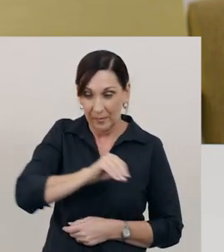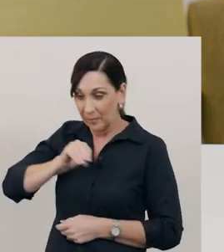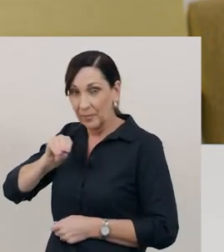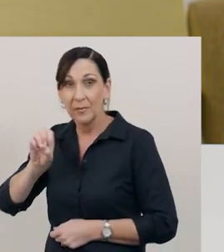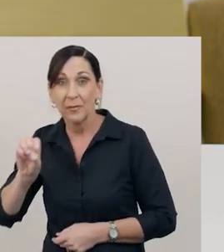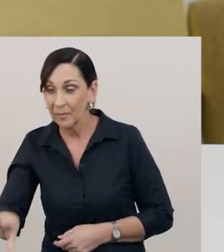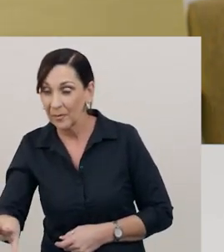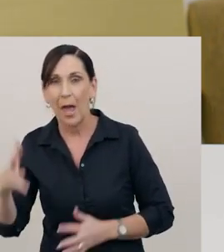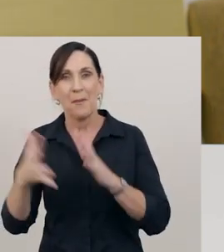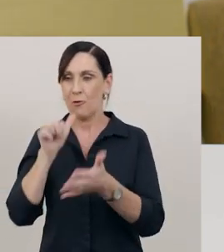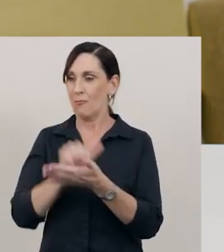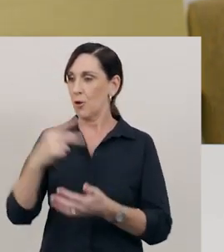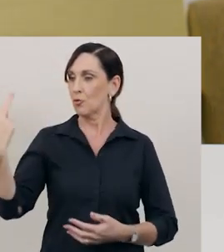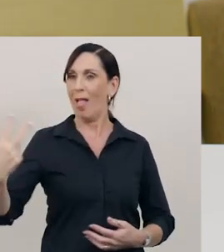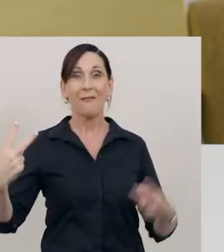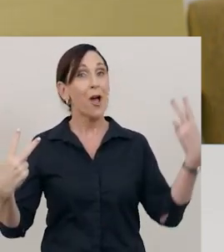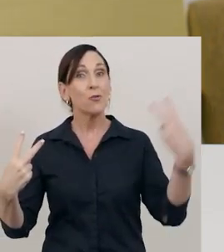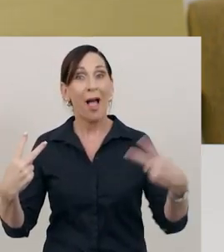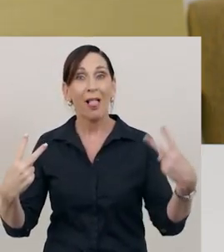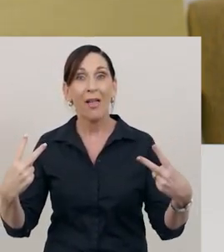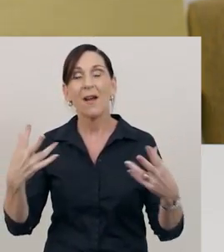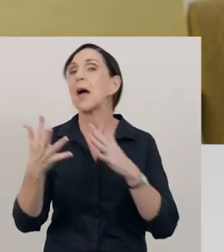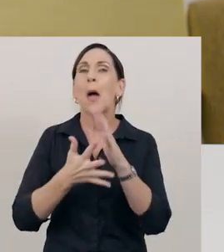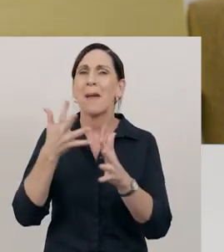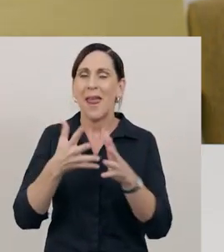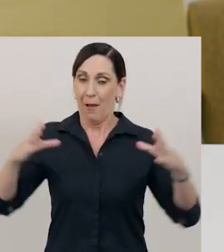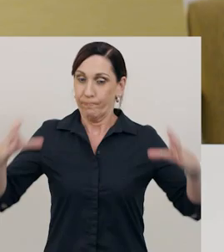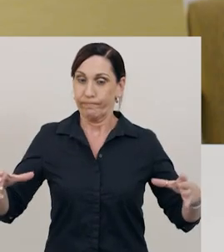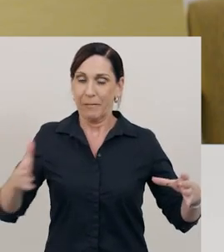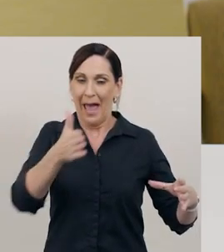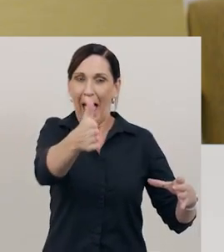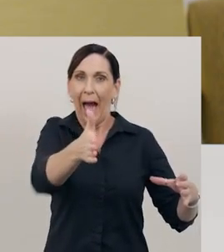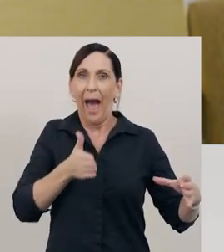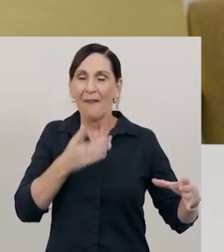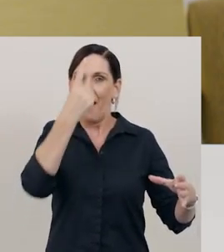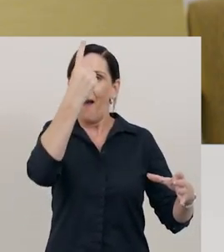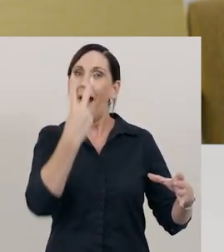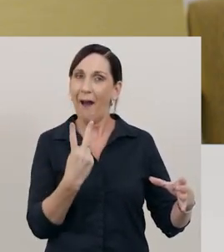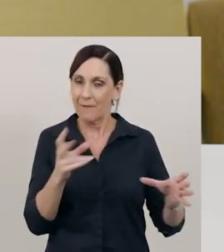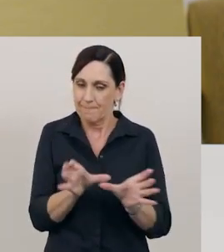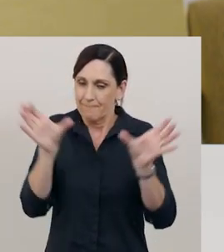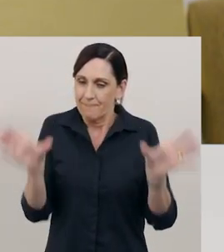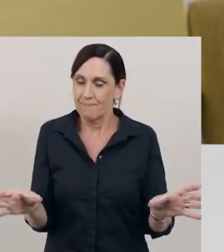I’ll have 12 in each pile. Now, I've split the whole collection in half.